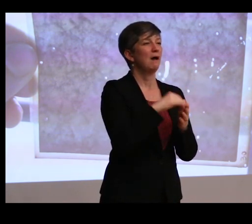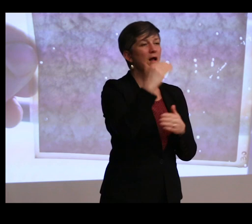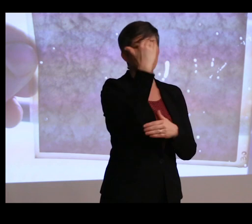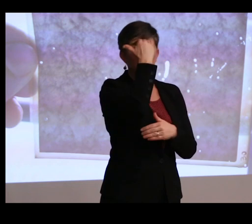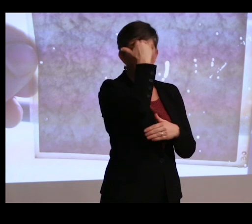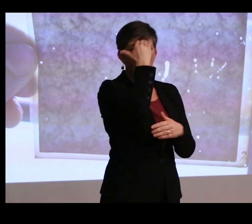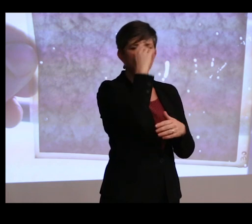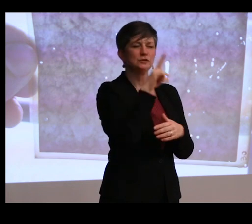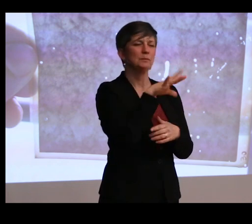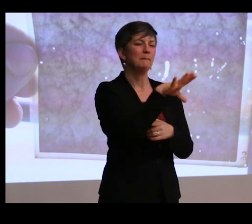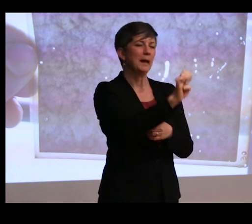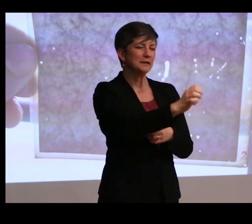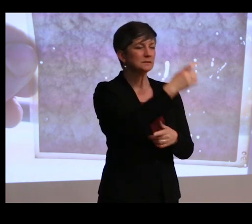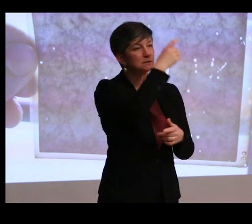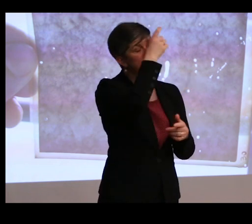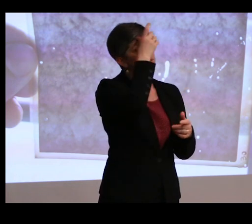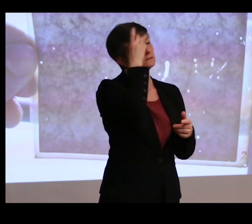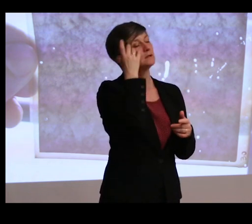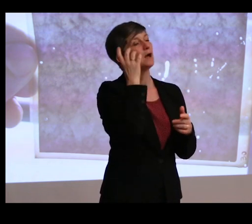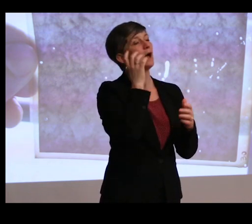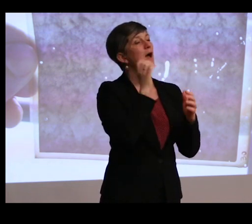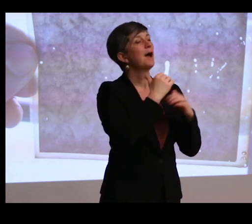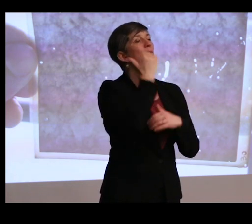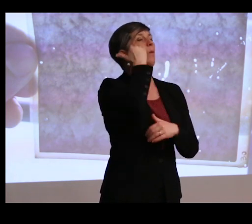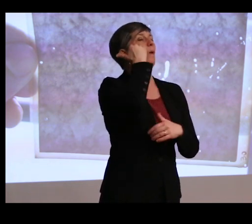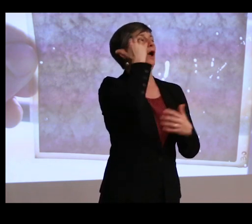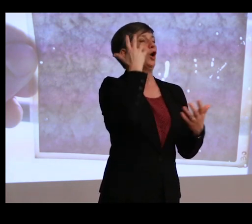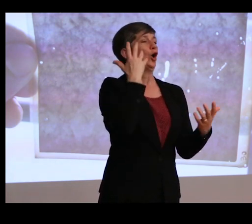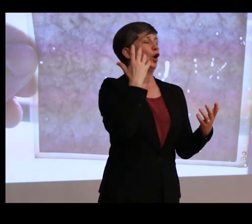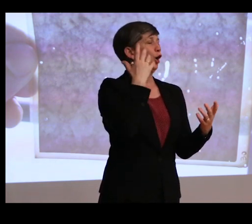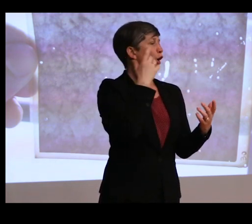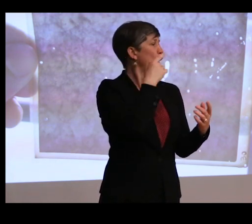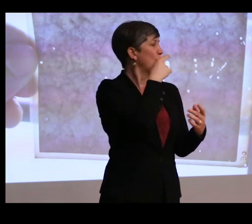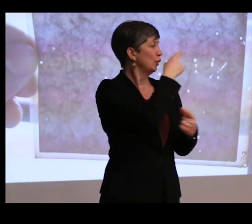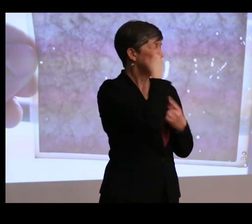In other words, how aware do you think